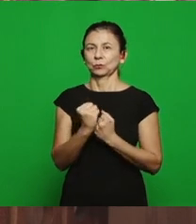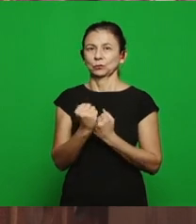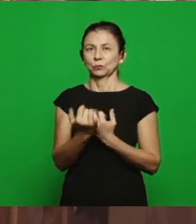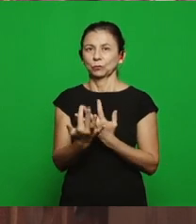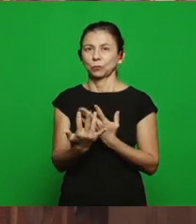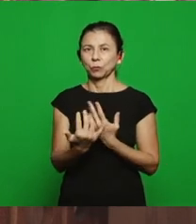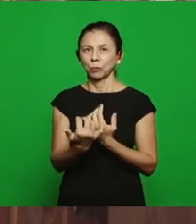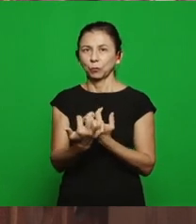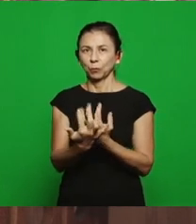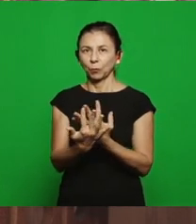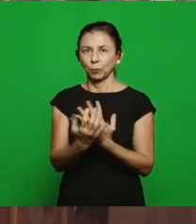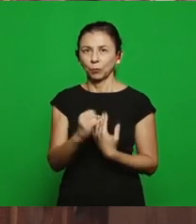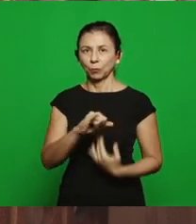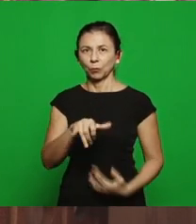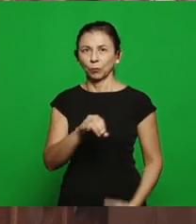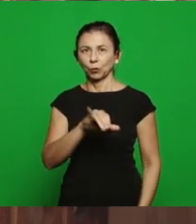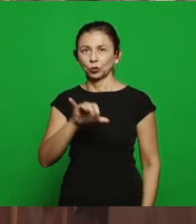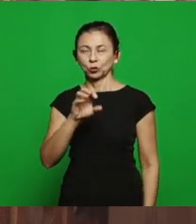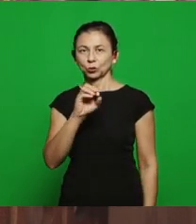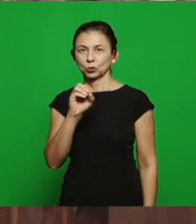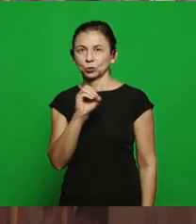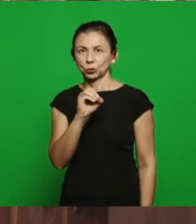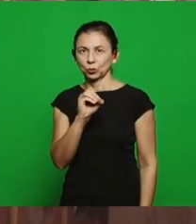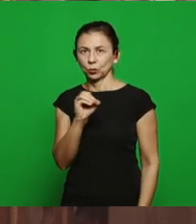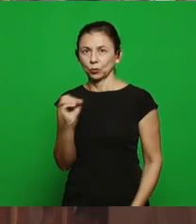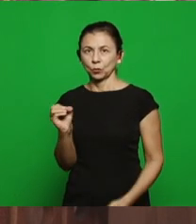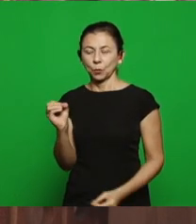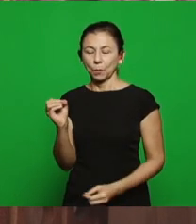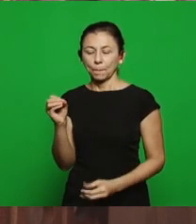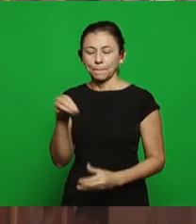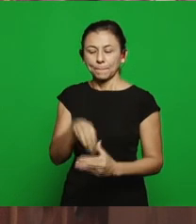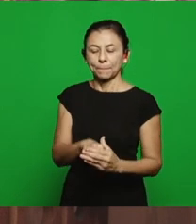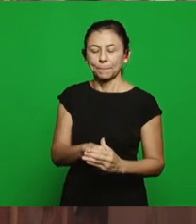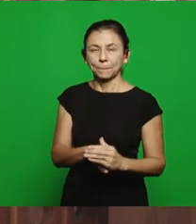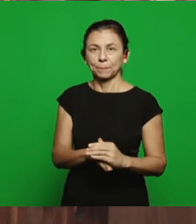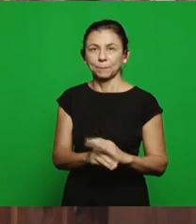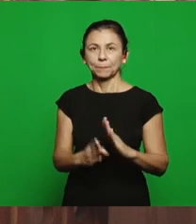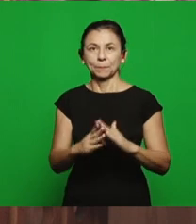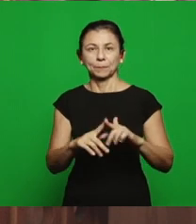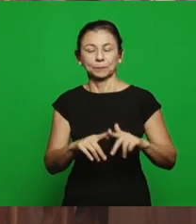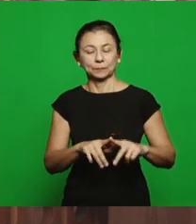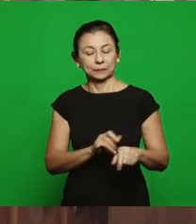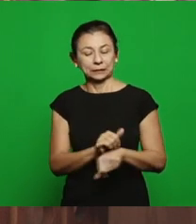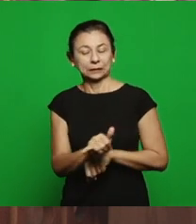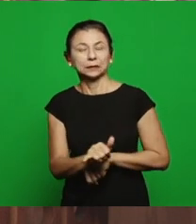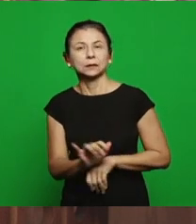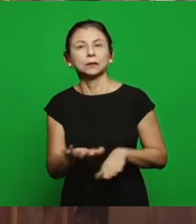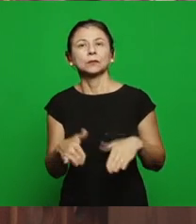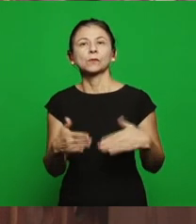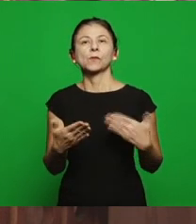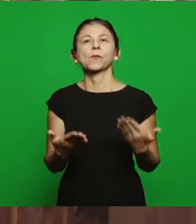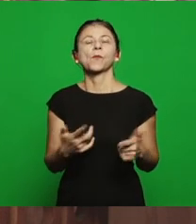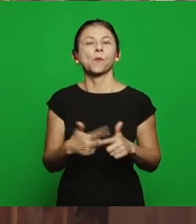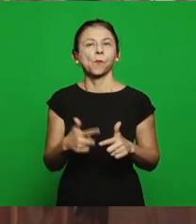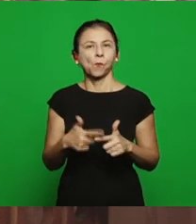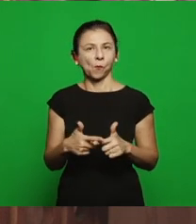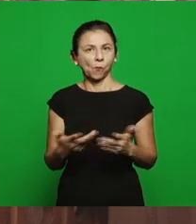felt here in the church of Thyatira, which was the tares of the church of Thyatira? Let’s see the